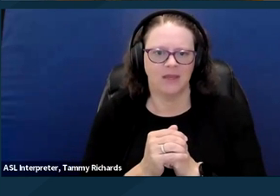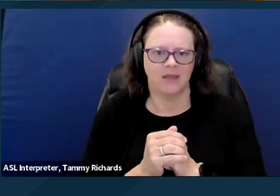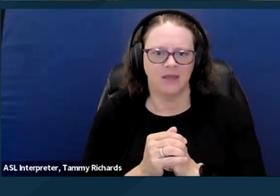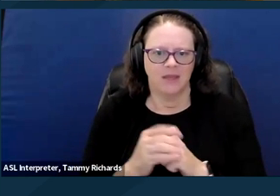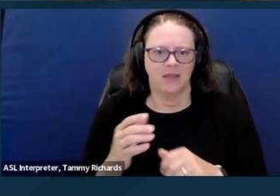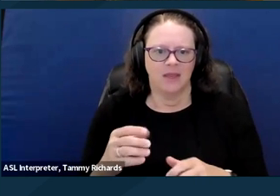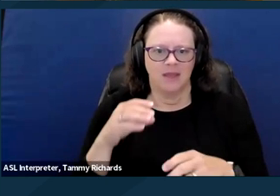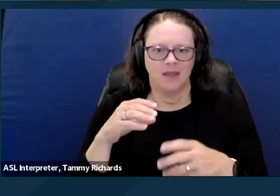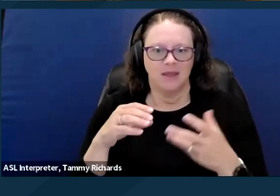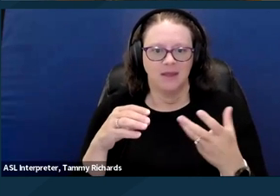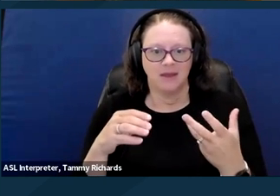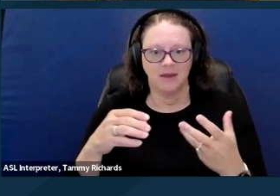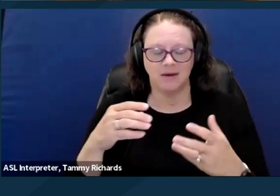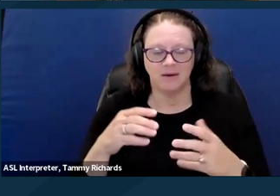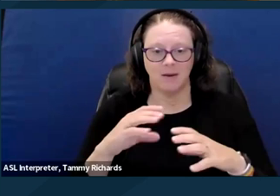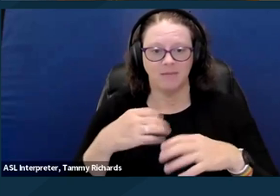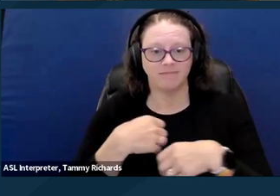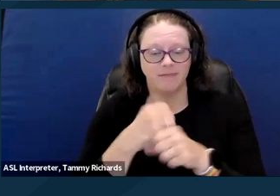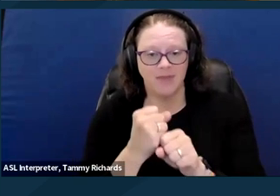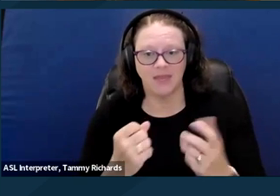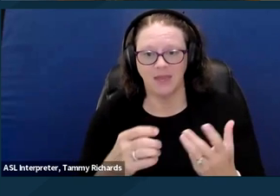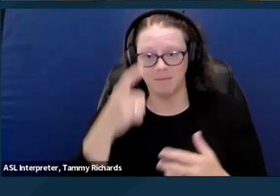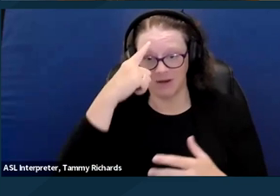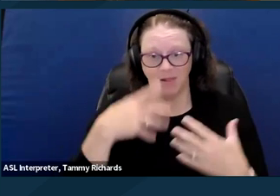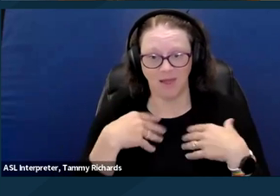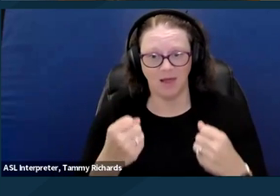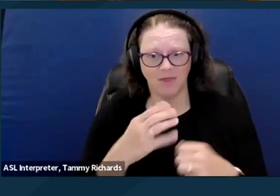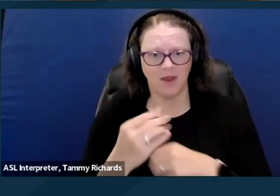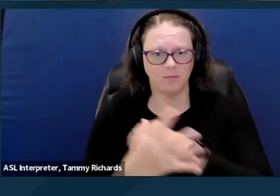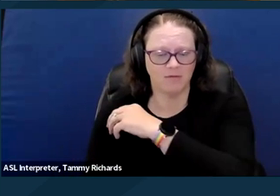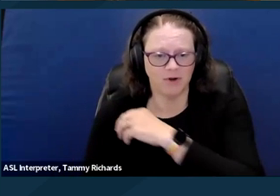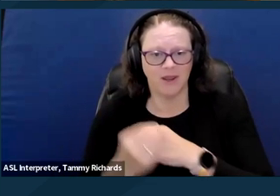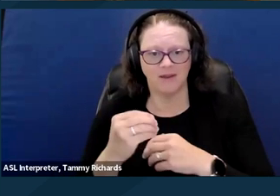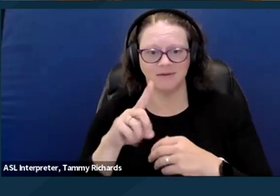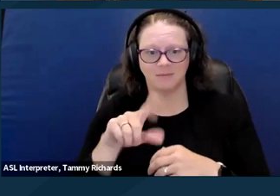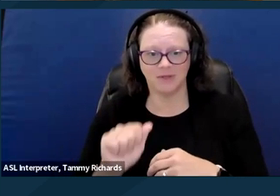because of the ways here, that carceral systems, and I love this quote from Talila Lewis,